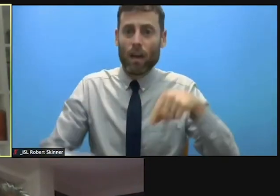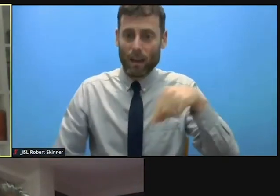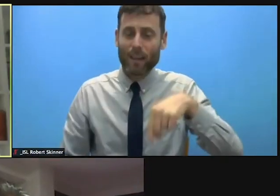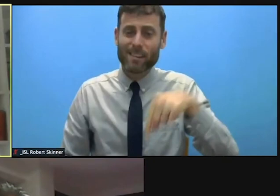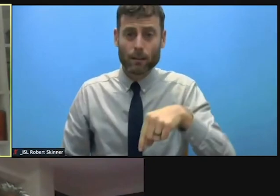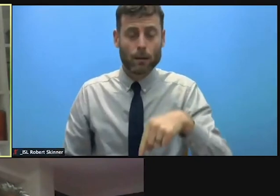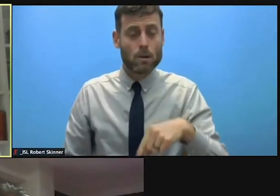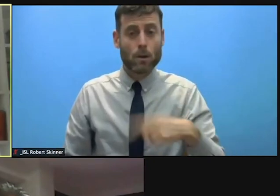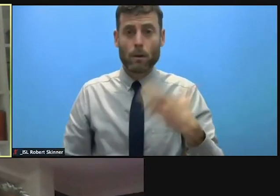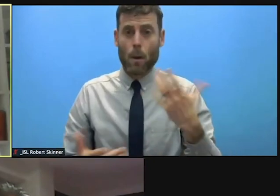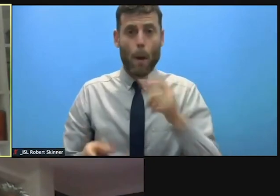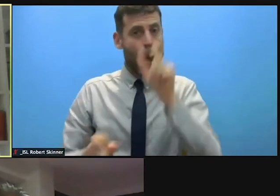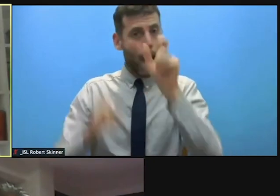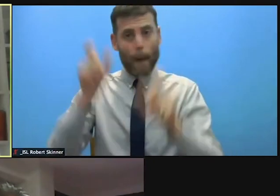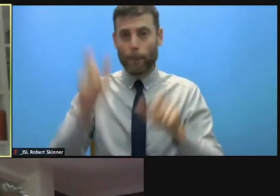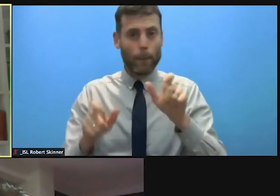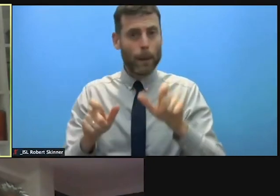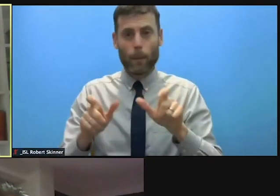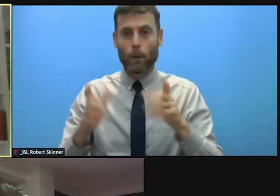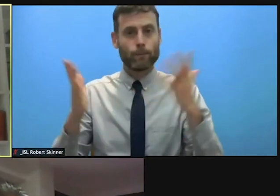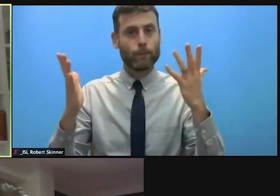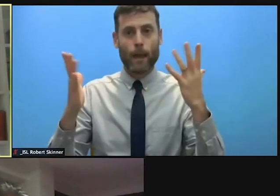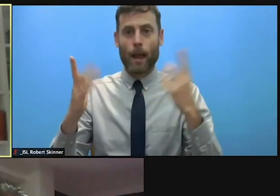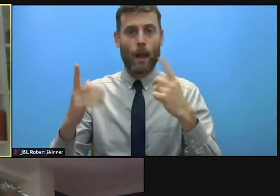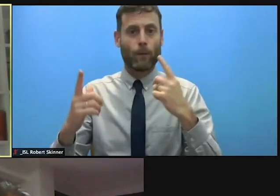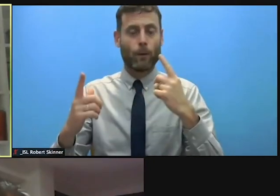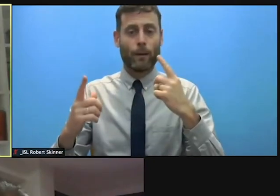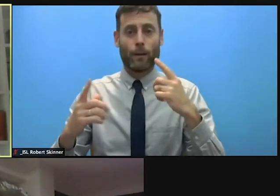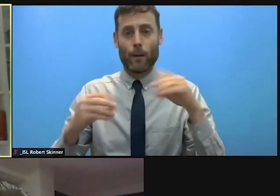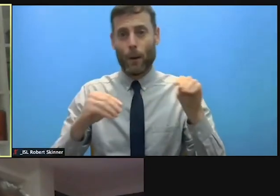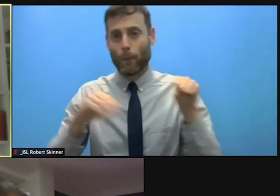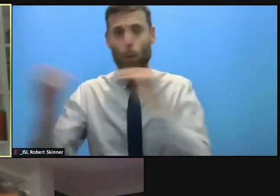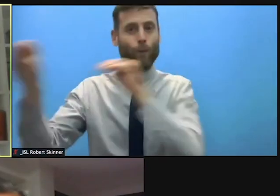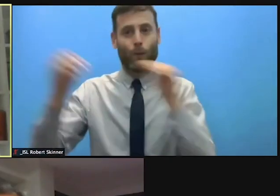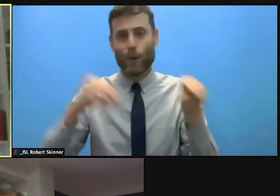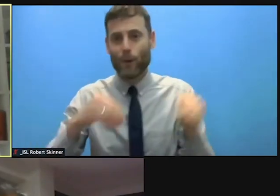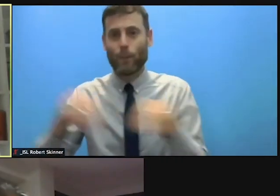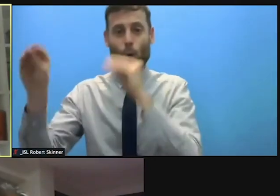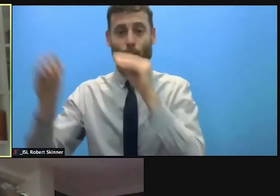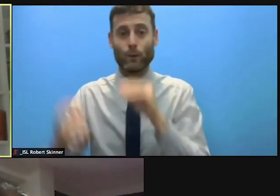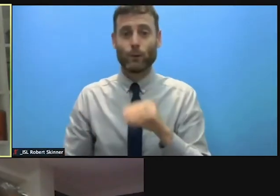tell everyone it's now 1:00 in the morning in the Philippines where Cecelia is so thank you so much